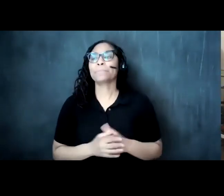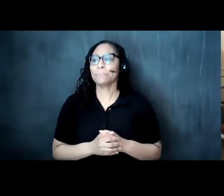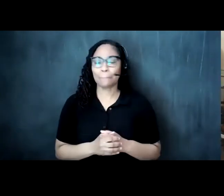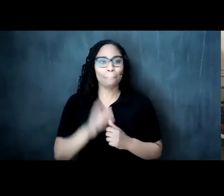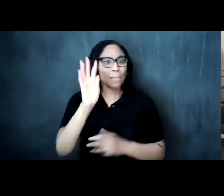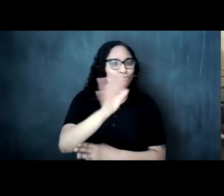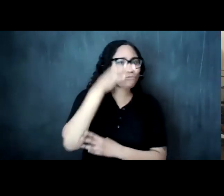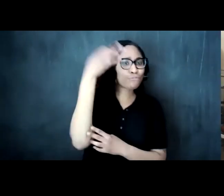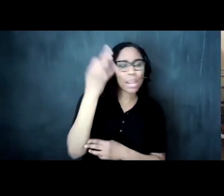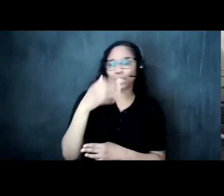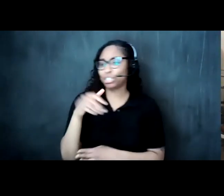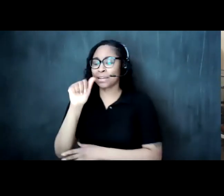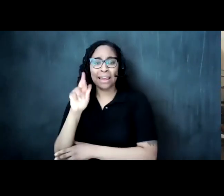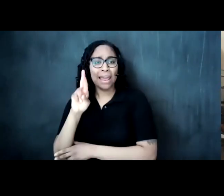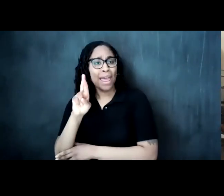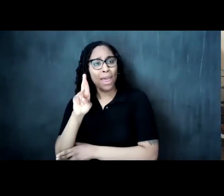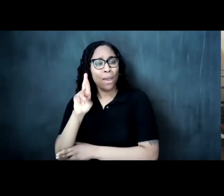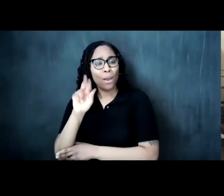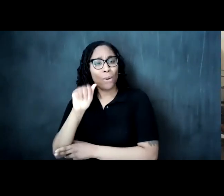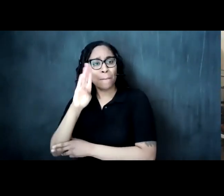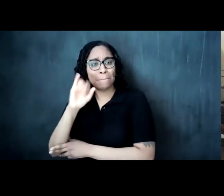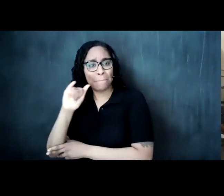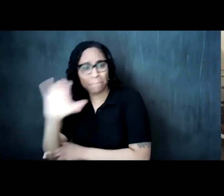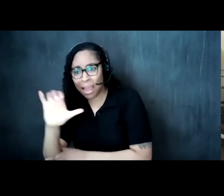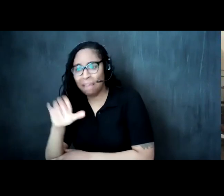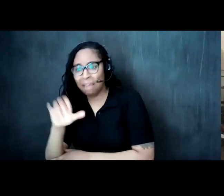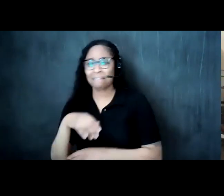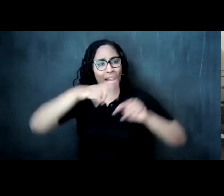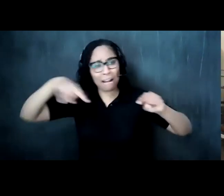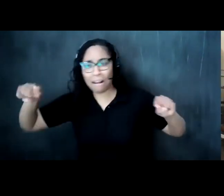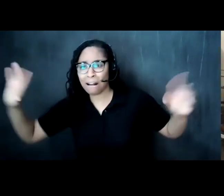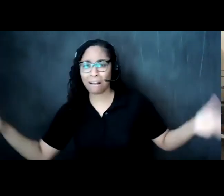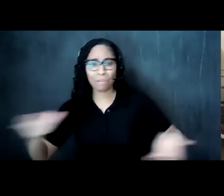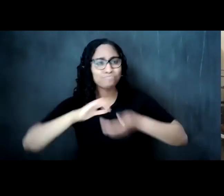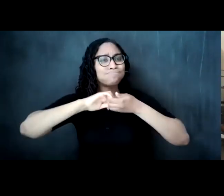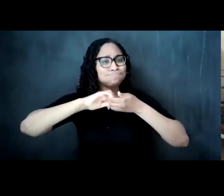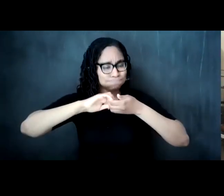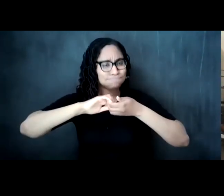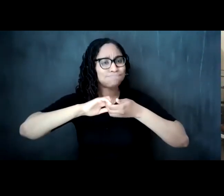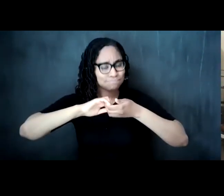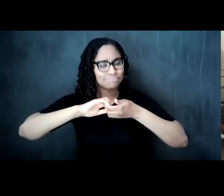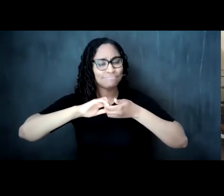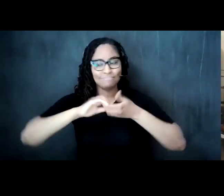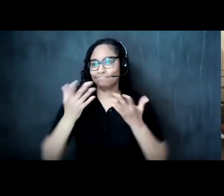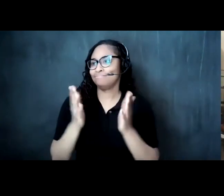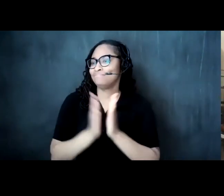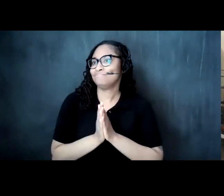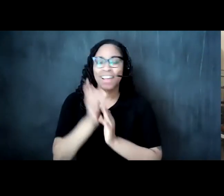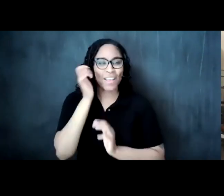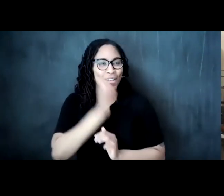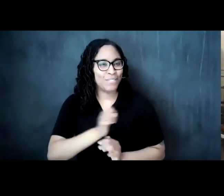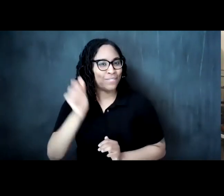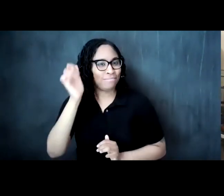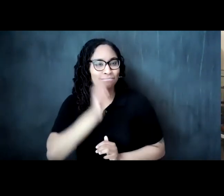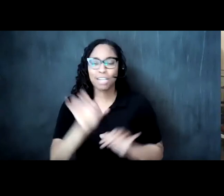local dialect speech all coming together right in these everyday ordinary yet extraordinary